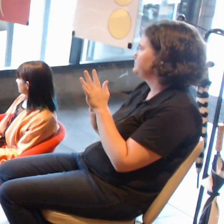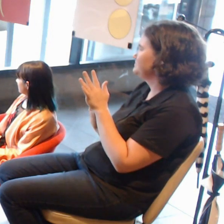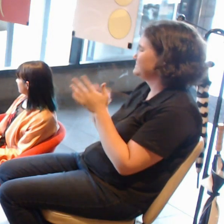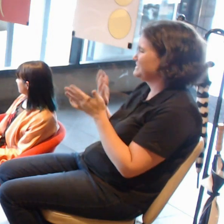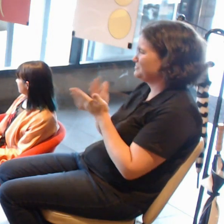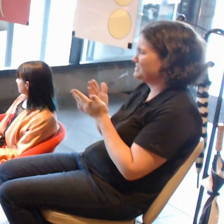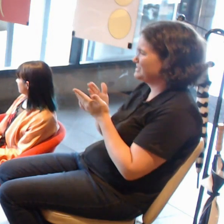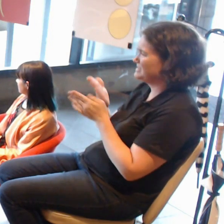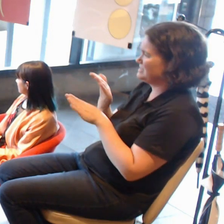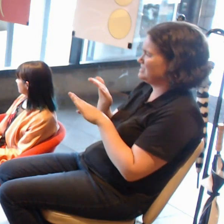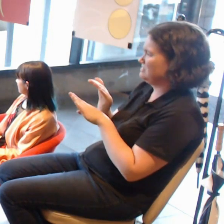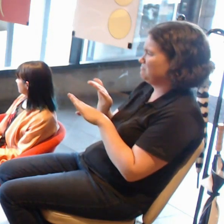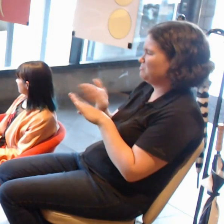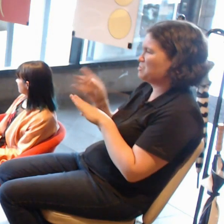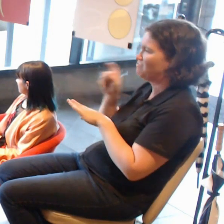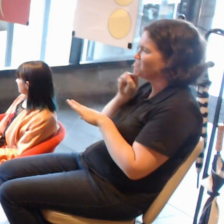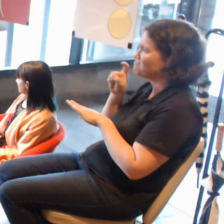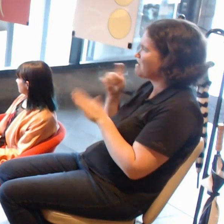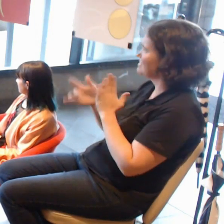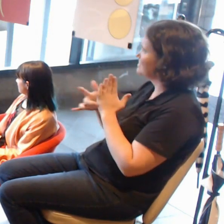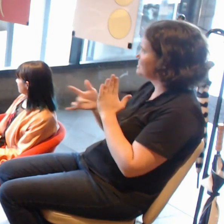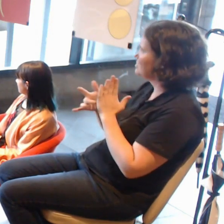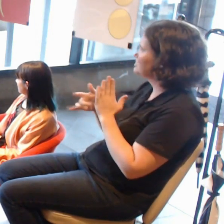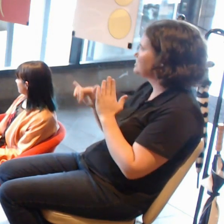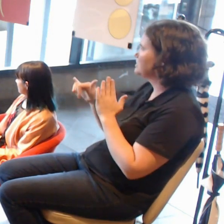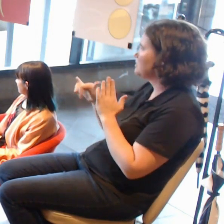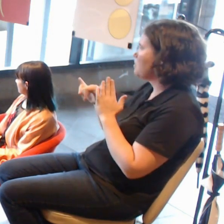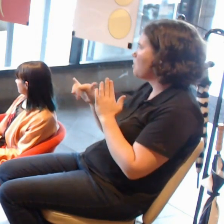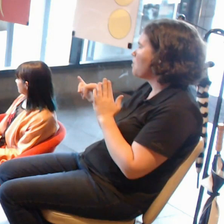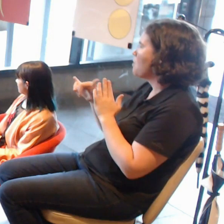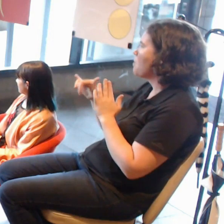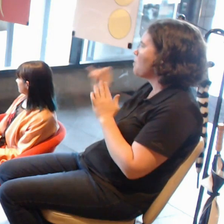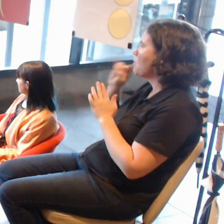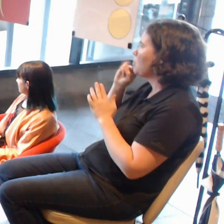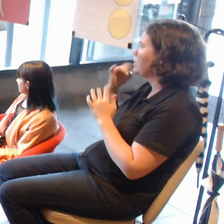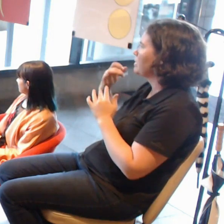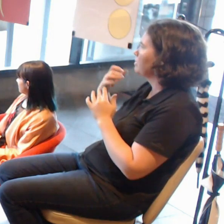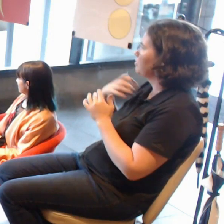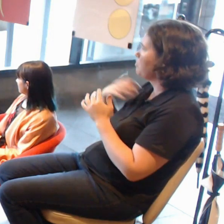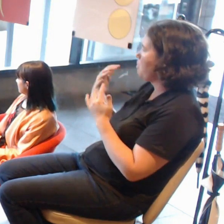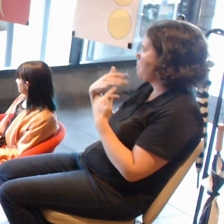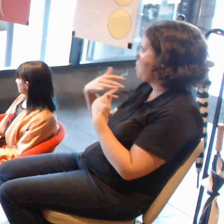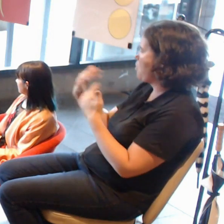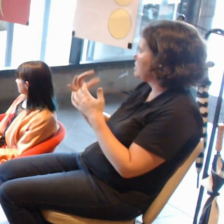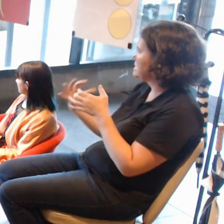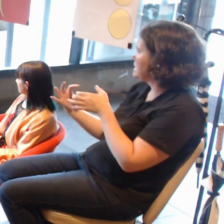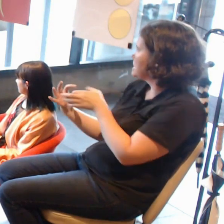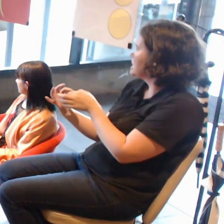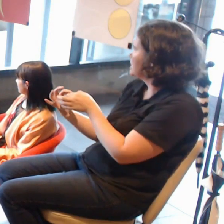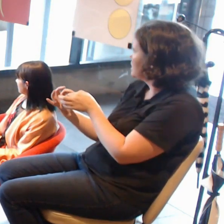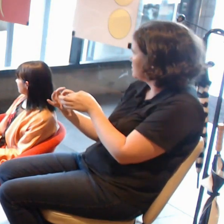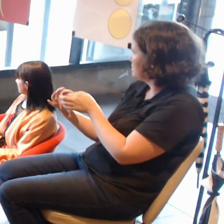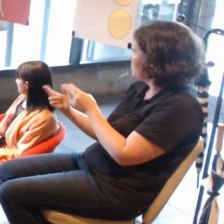Is it seen to be engaging audiences and bringing more people into the space?